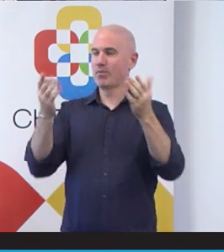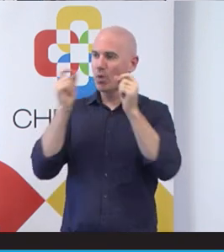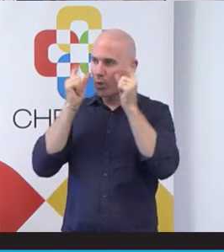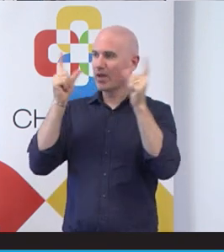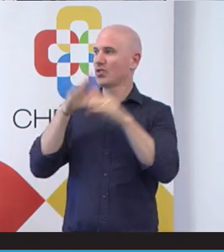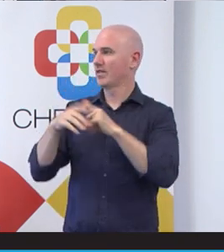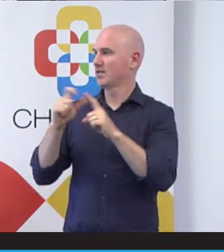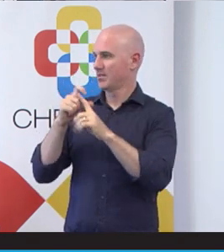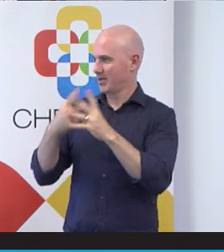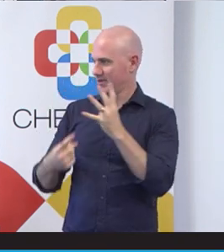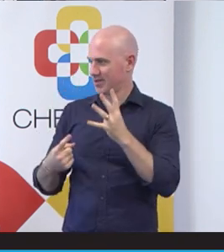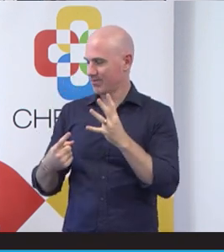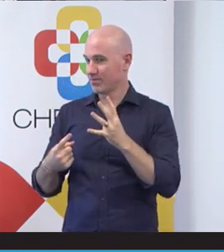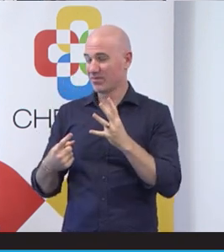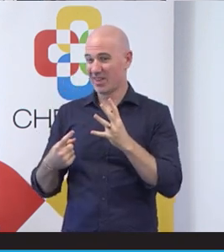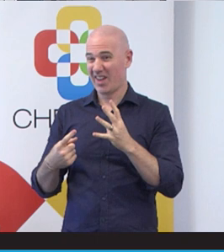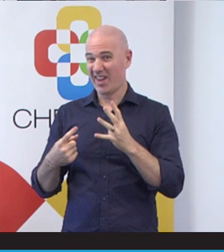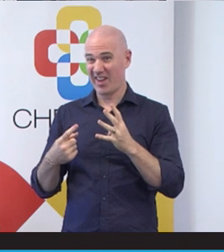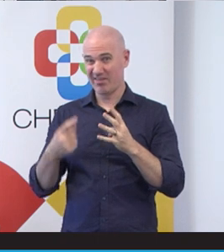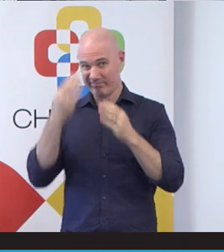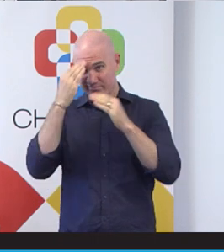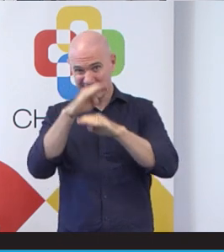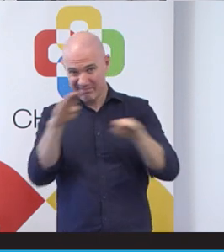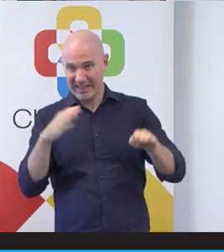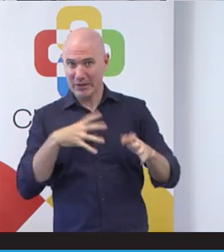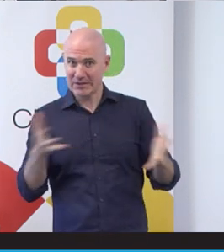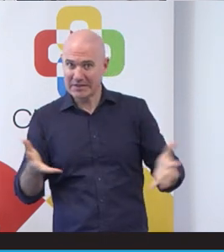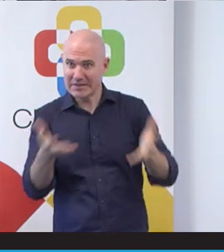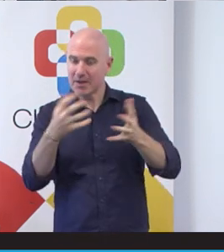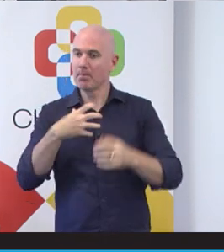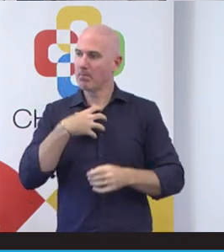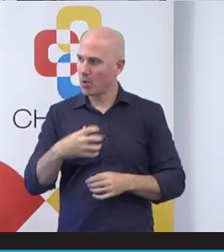and create awareness of the need that you need to build your disability awareness further.